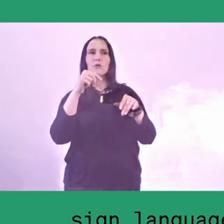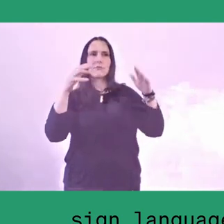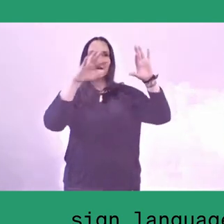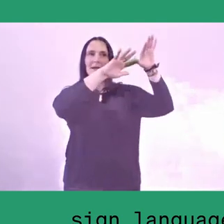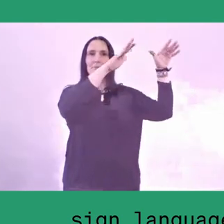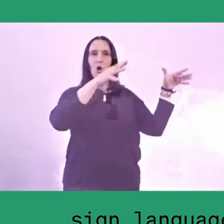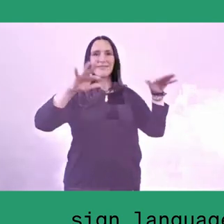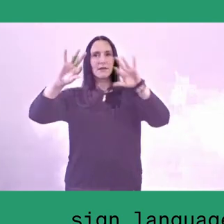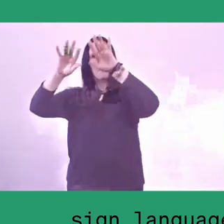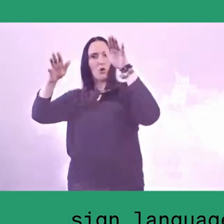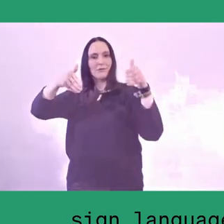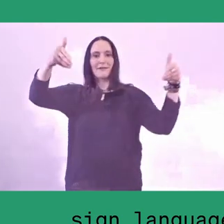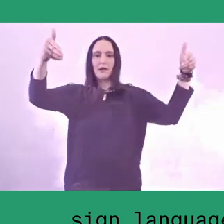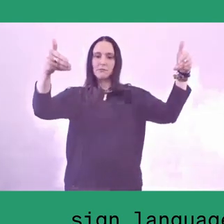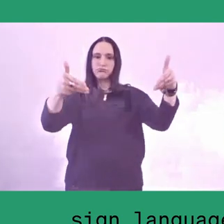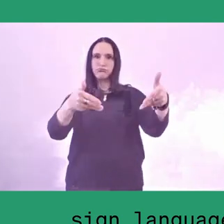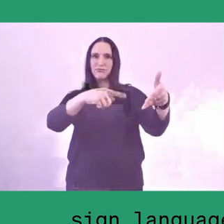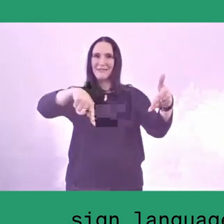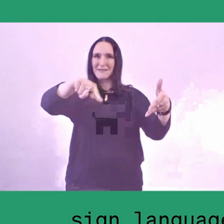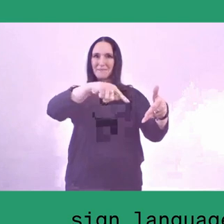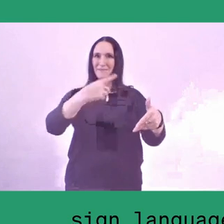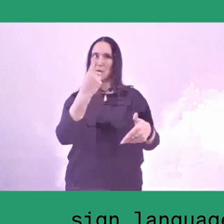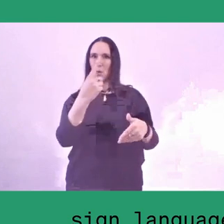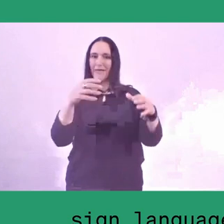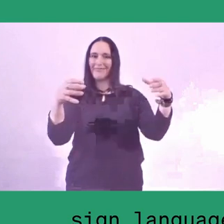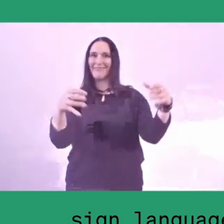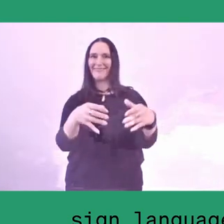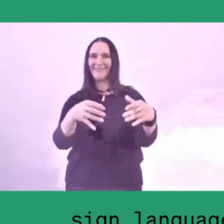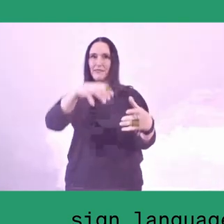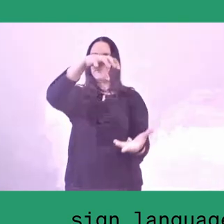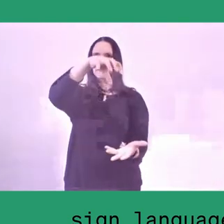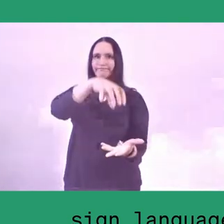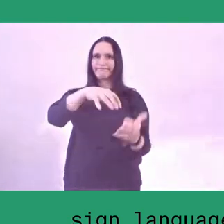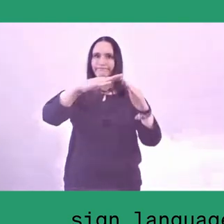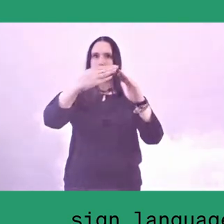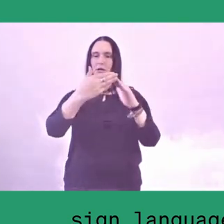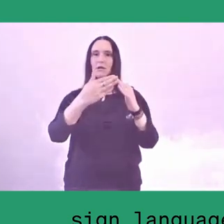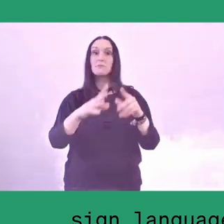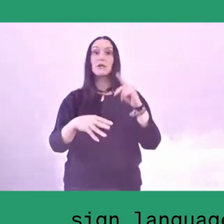But one mountain is already "bought", taken over by one company.